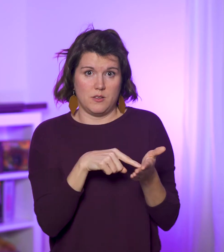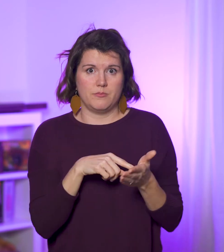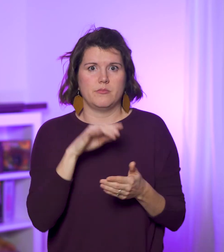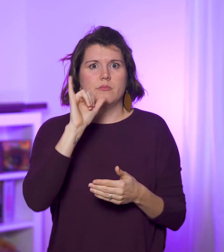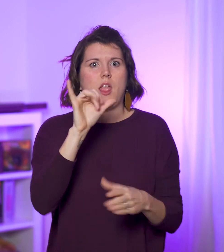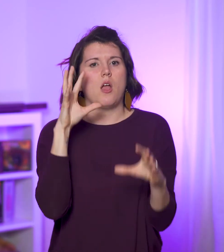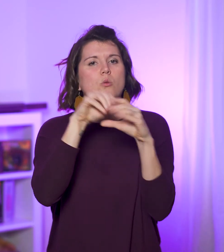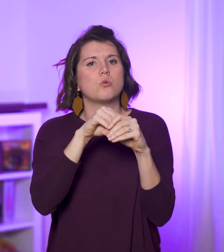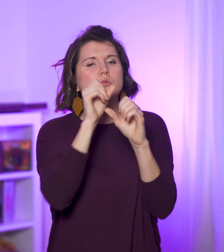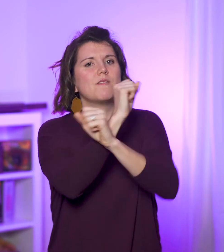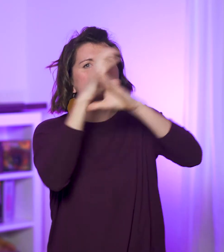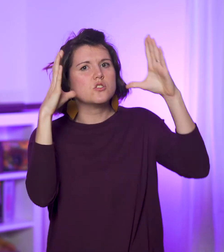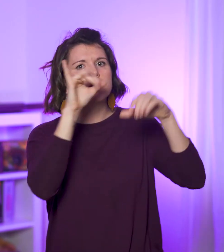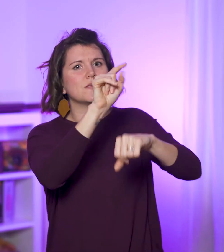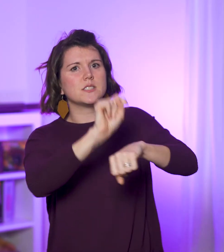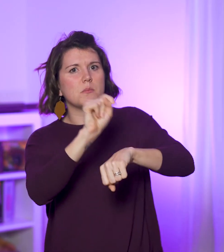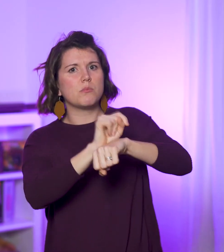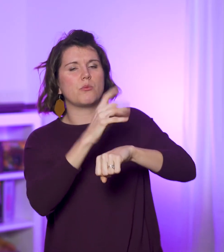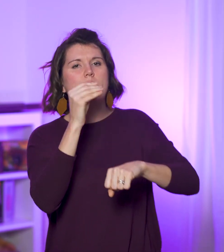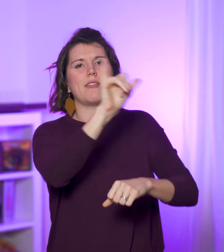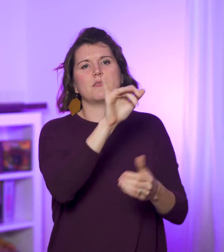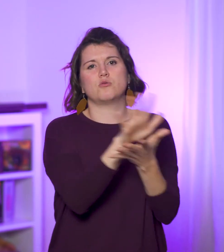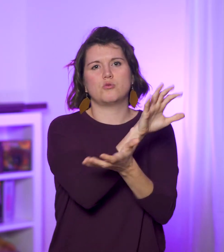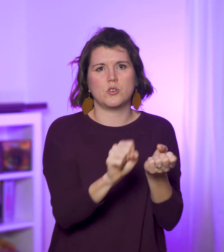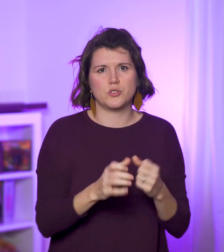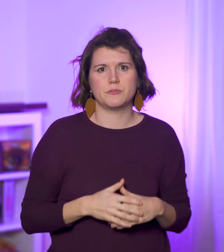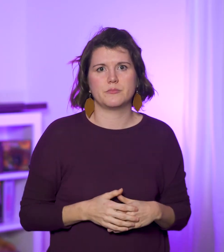which includes a vision of the temple and its destruction.